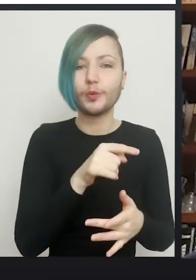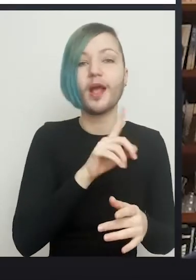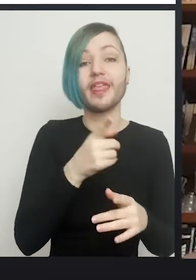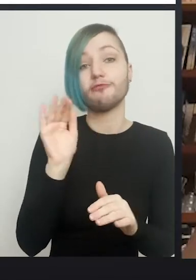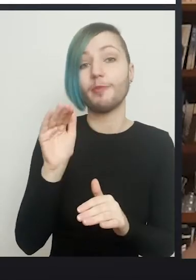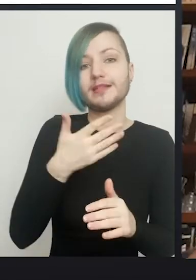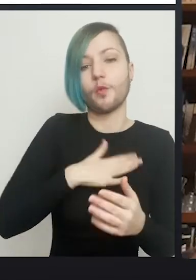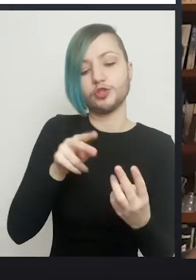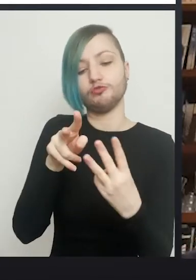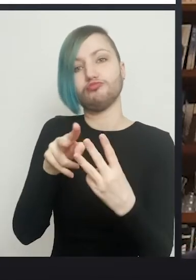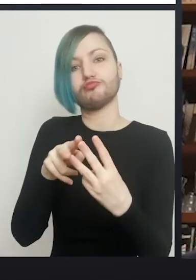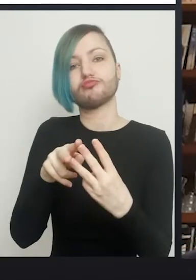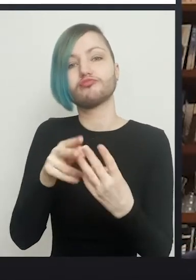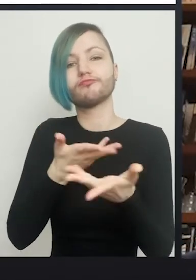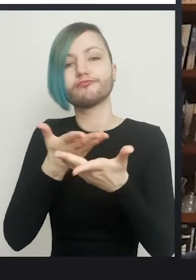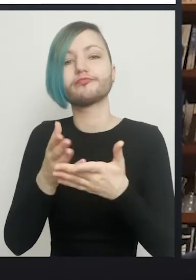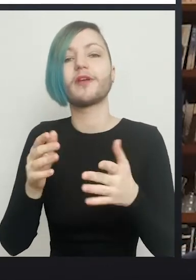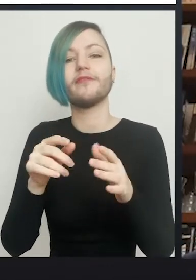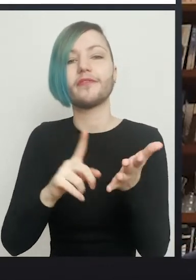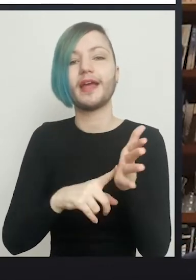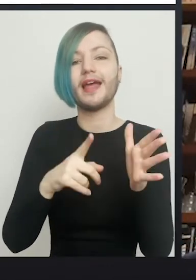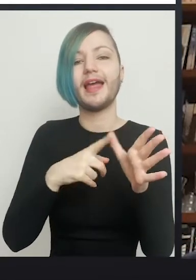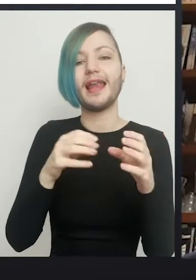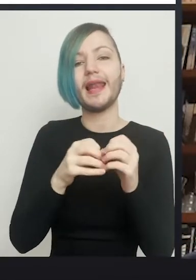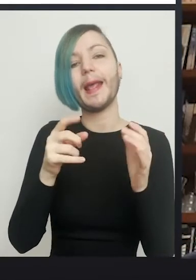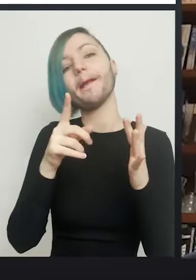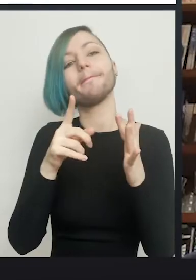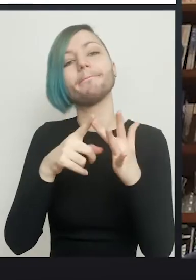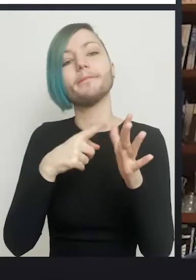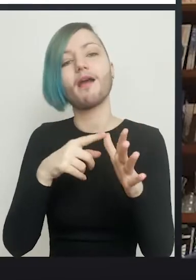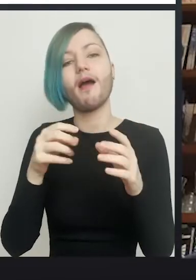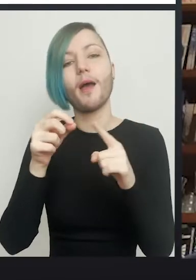that I'd like you also to touch on aesthetic labiaplasty, which